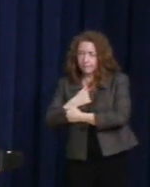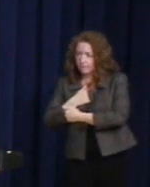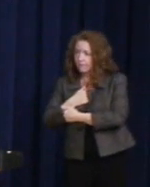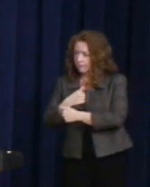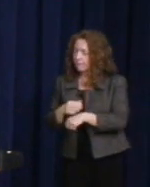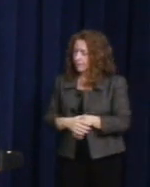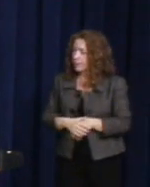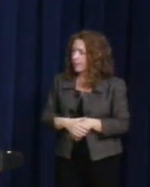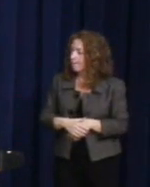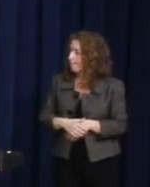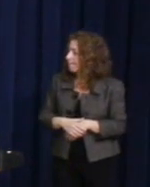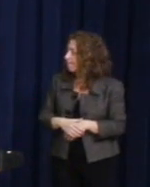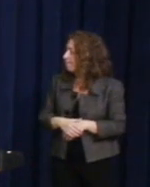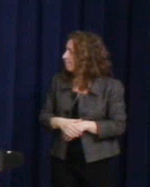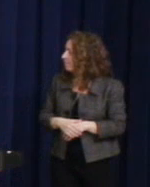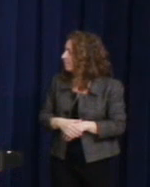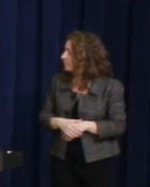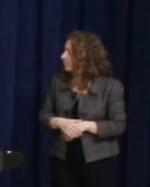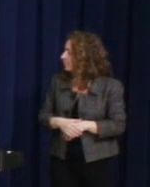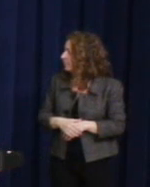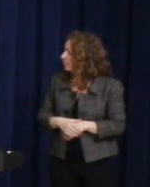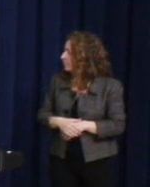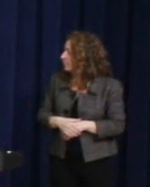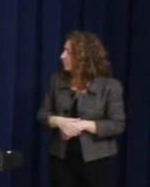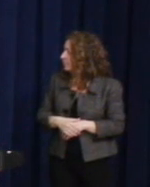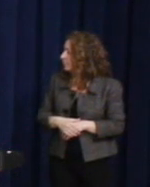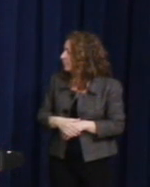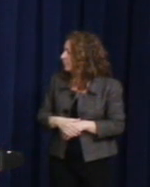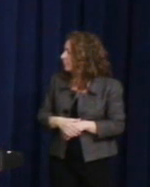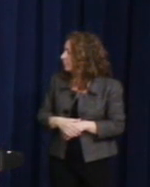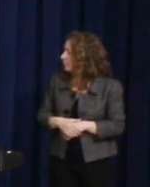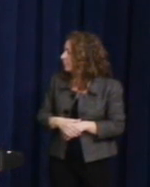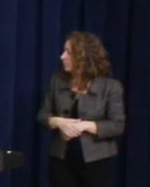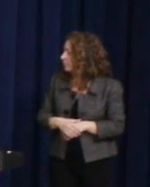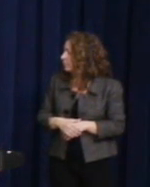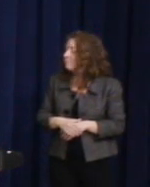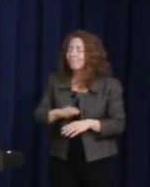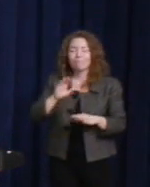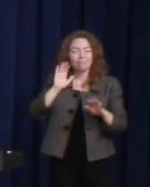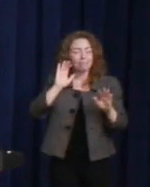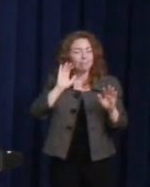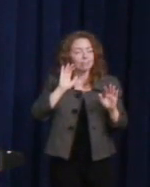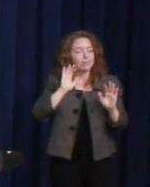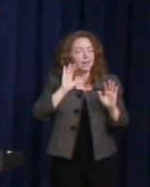This is declaring your love in a way that, back in the '70s, I don't think